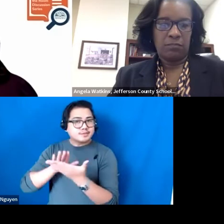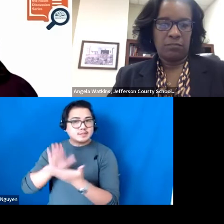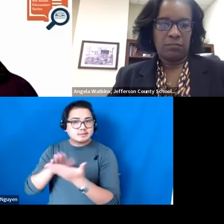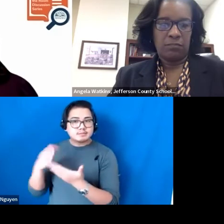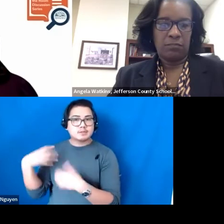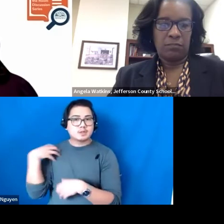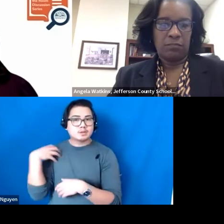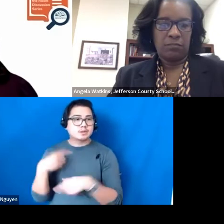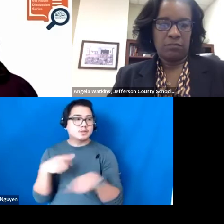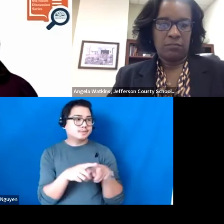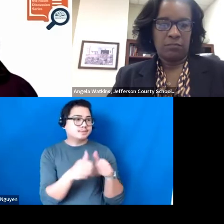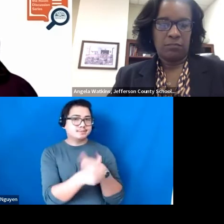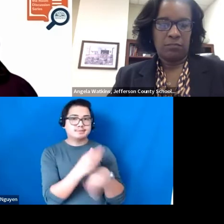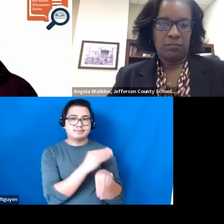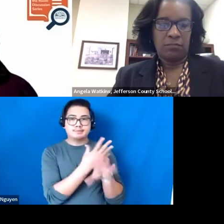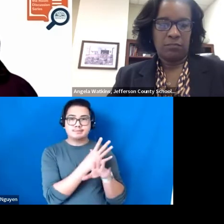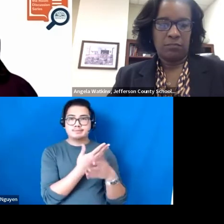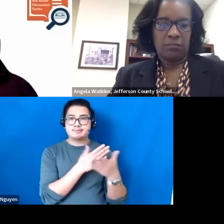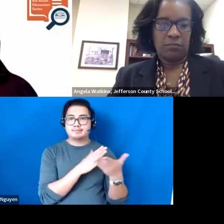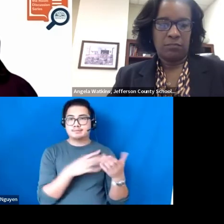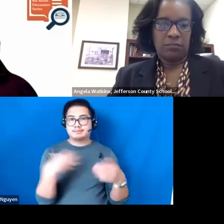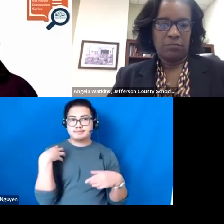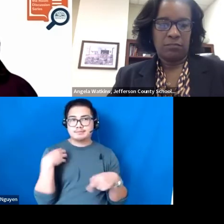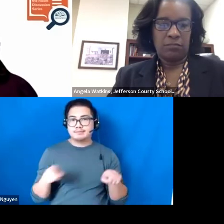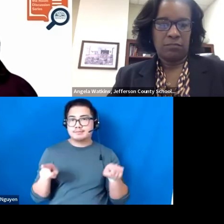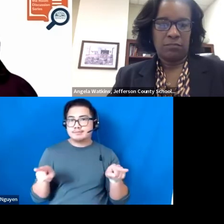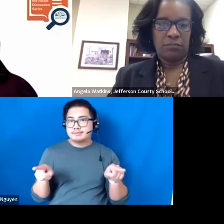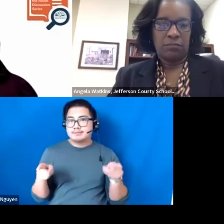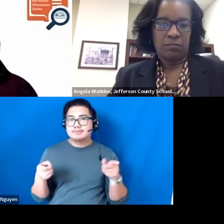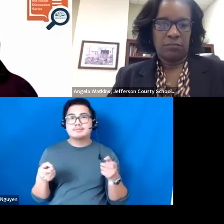They have found both to be effective. Different studies have found that.